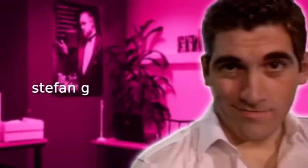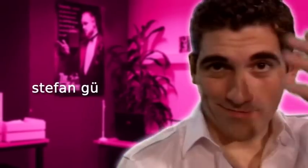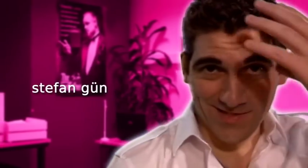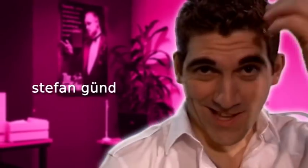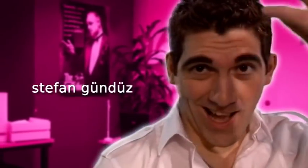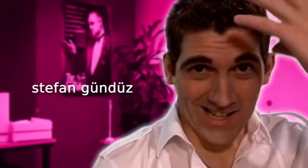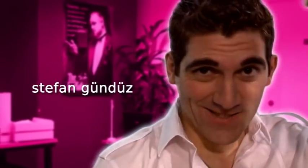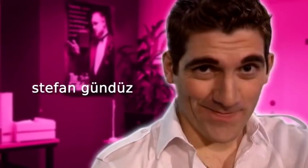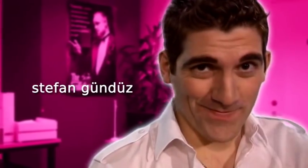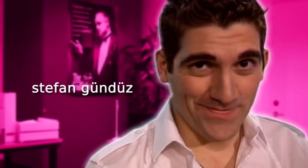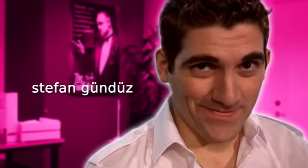Salim